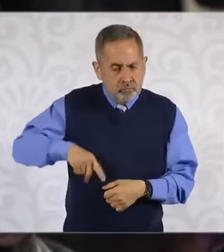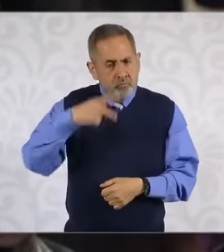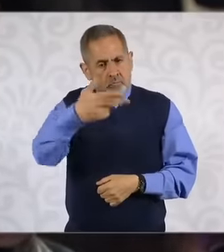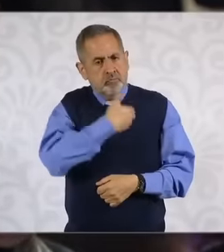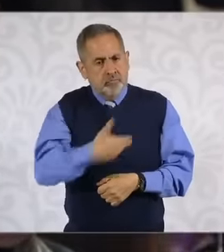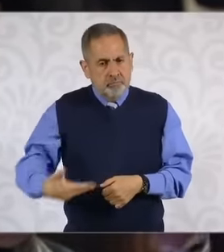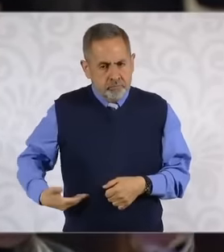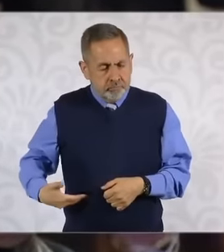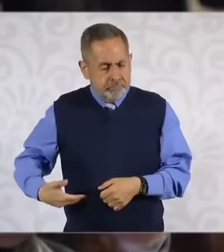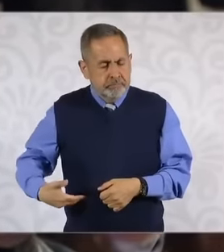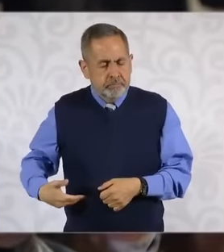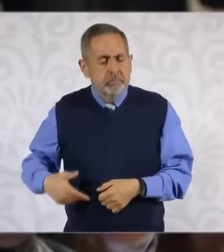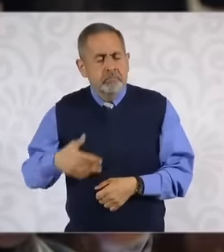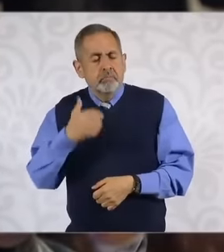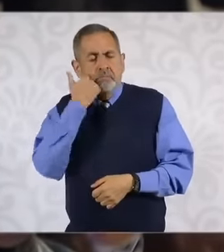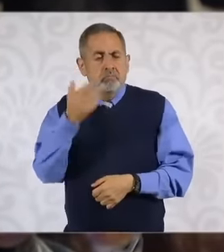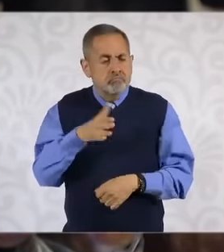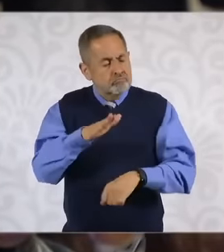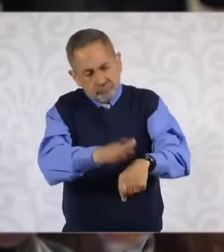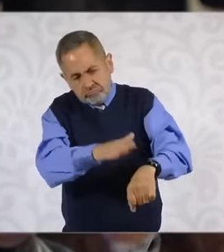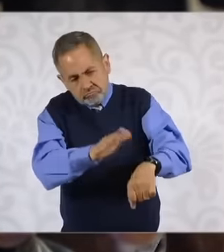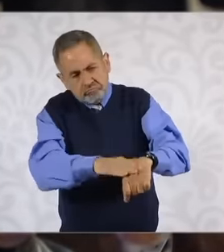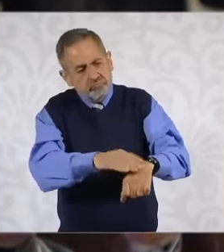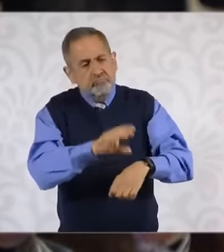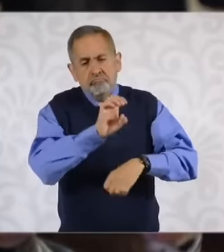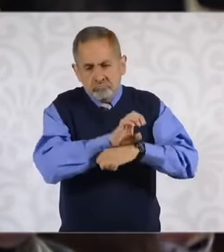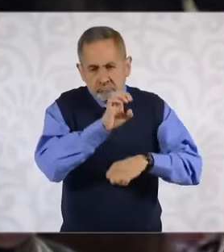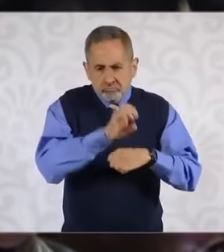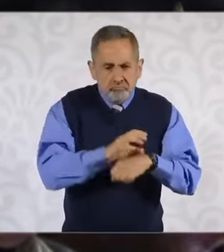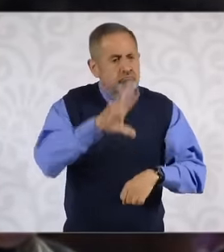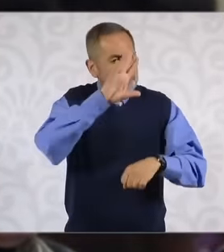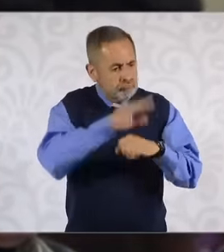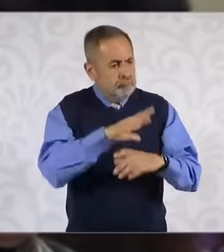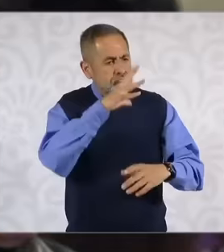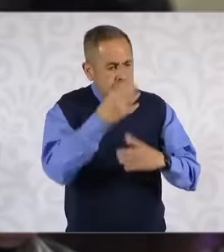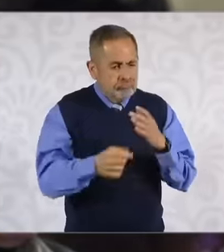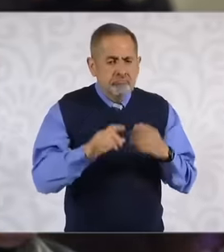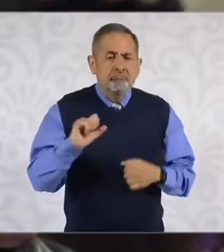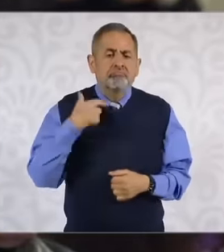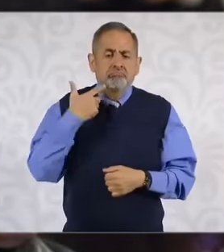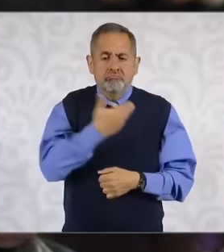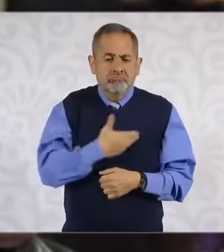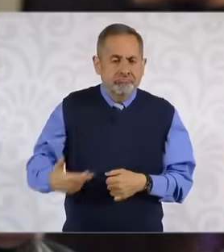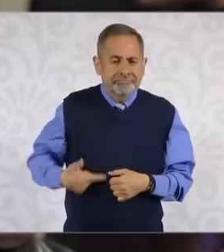demanding that Ecuador provide safe passage for former president Jorge Glas as well as